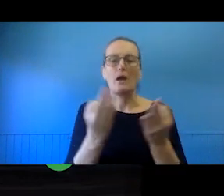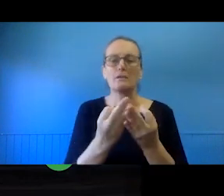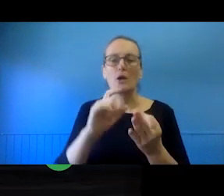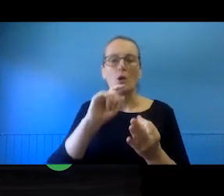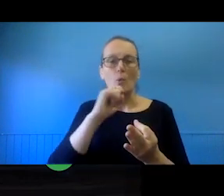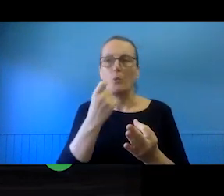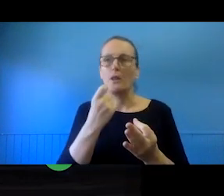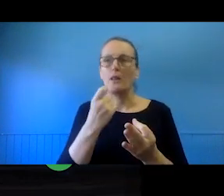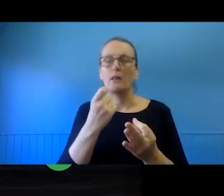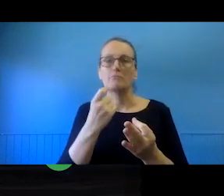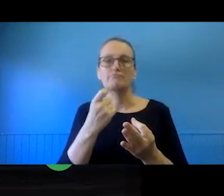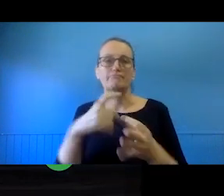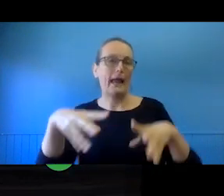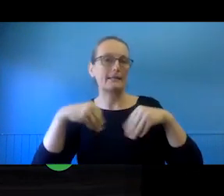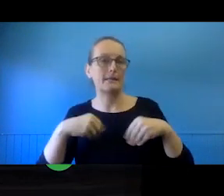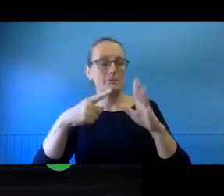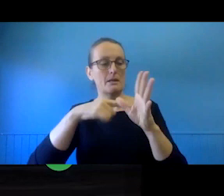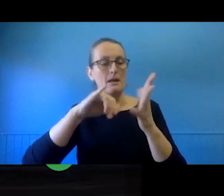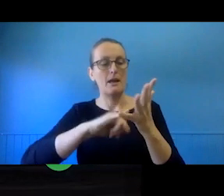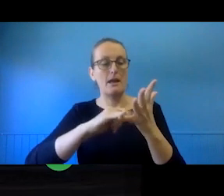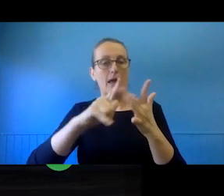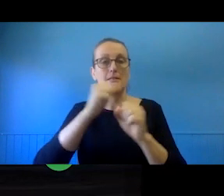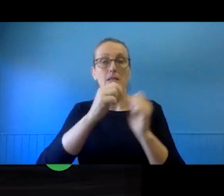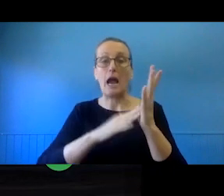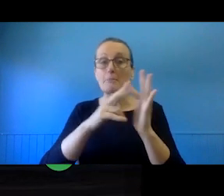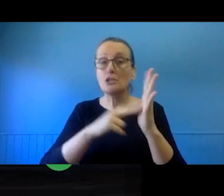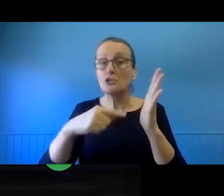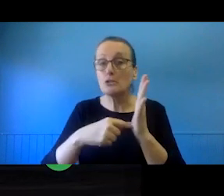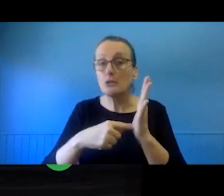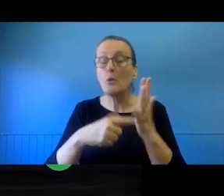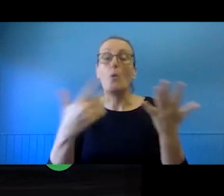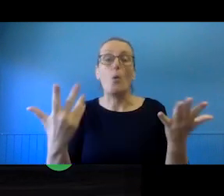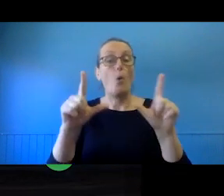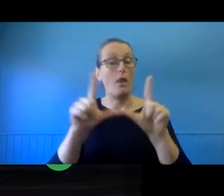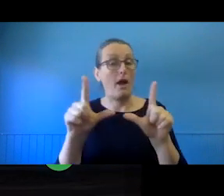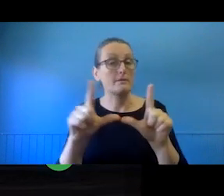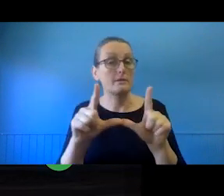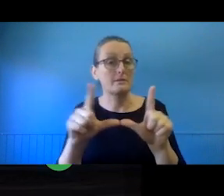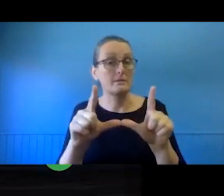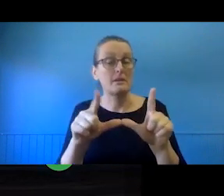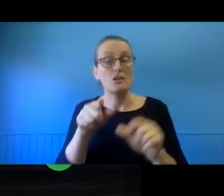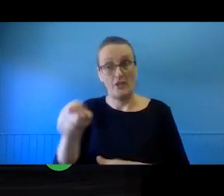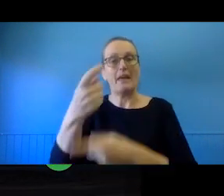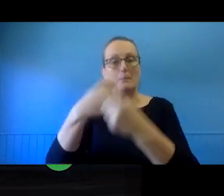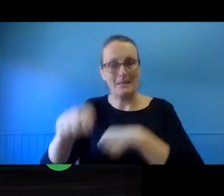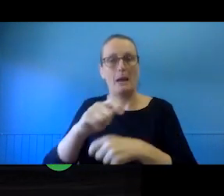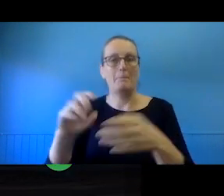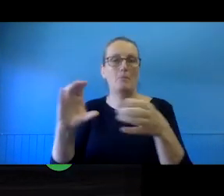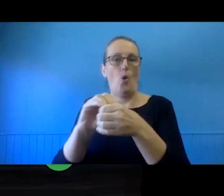assignment or a licence to the material, and as such may be the copyright owner, and would be the party that would need to issue a